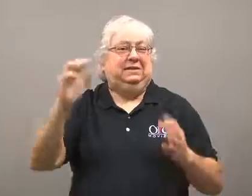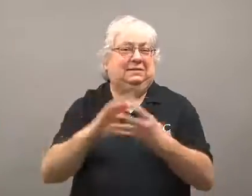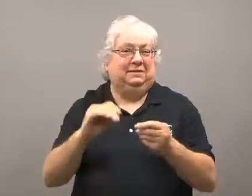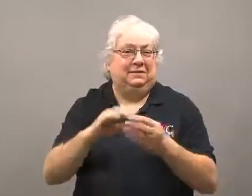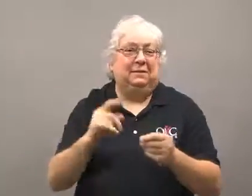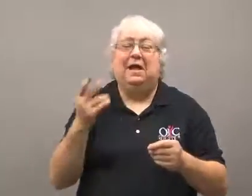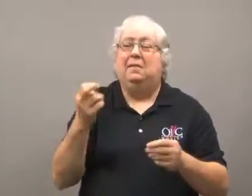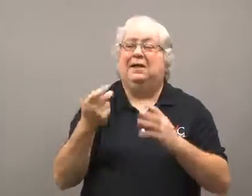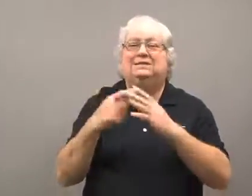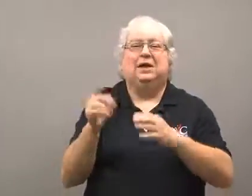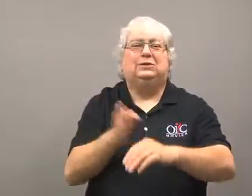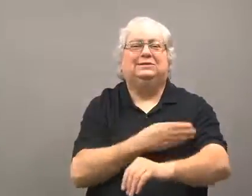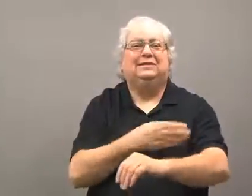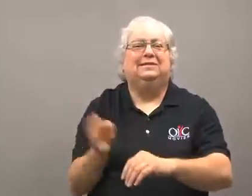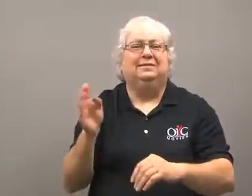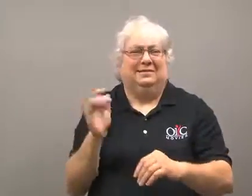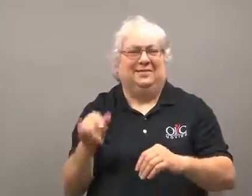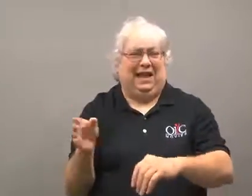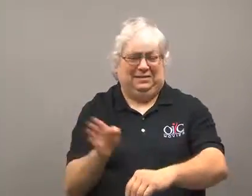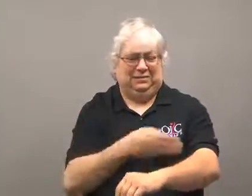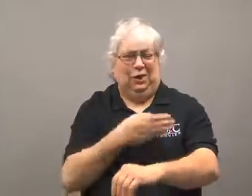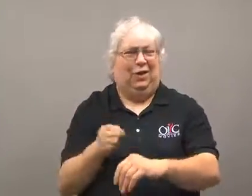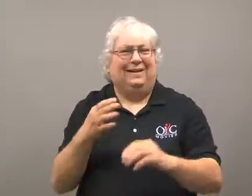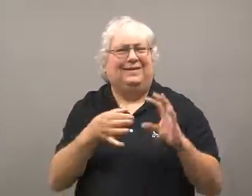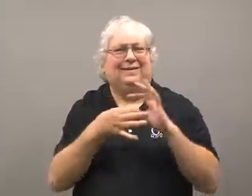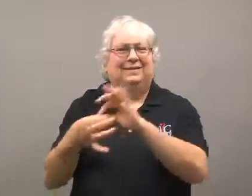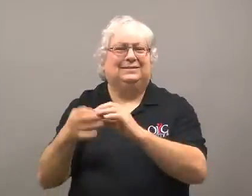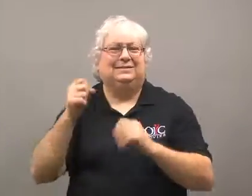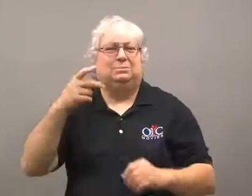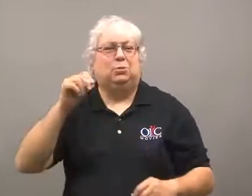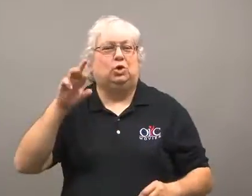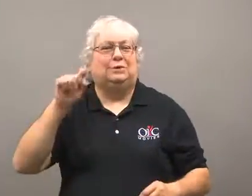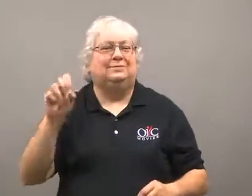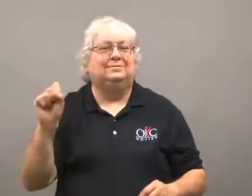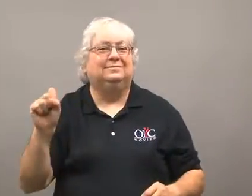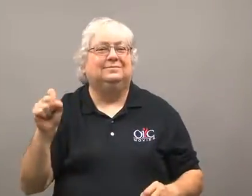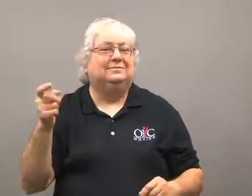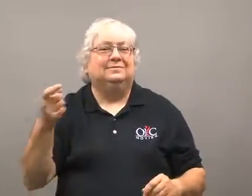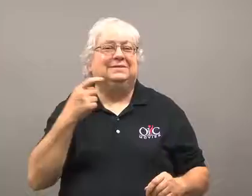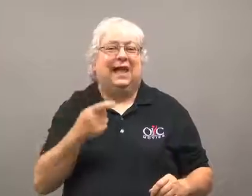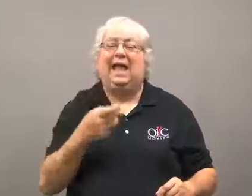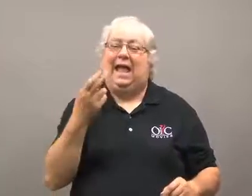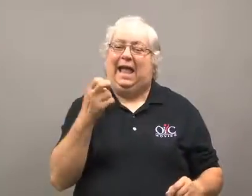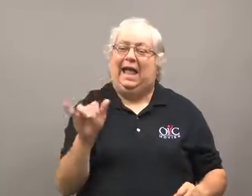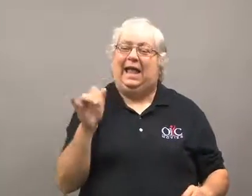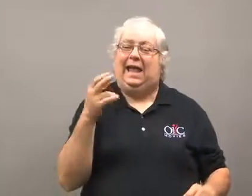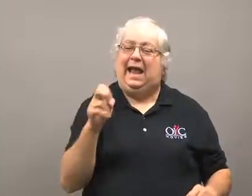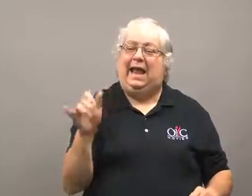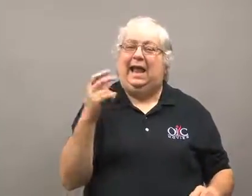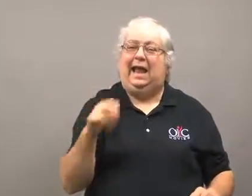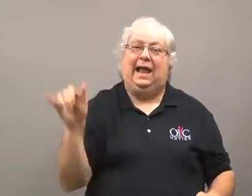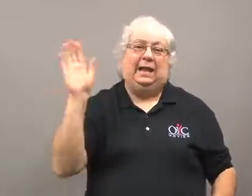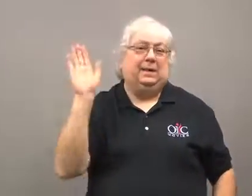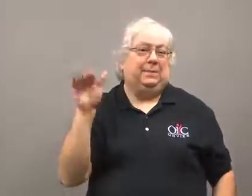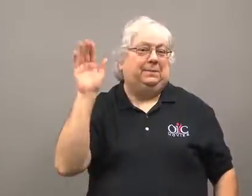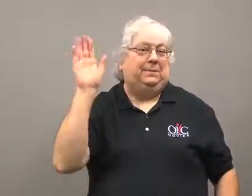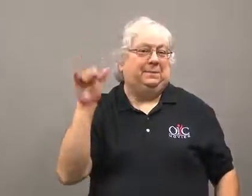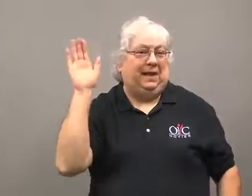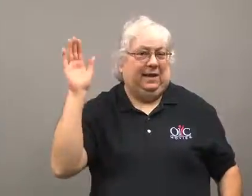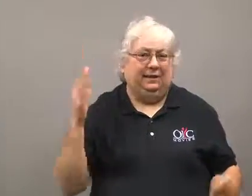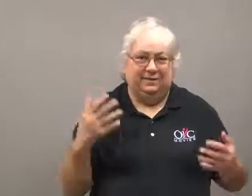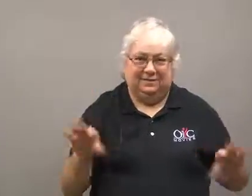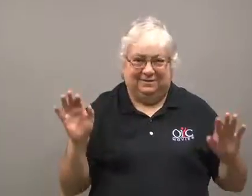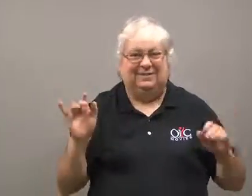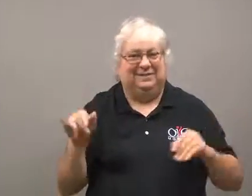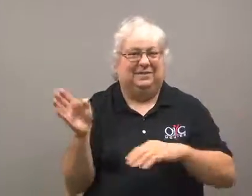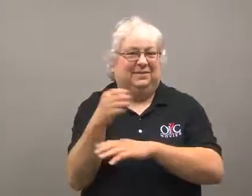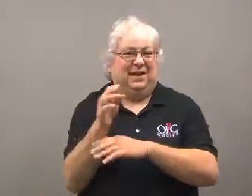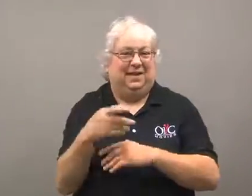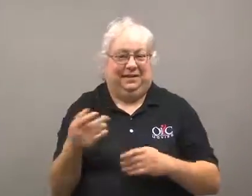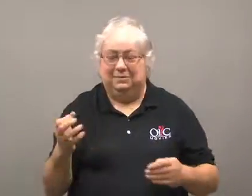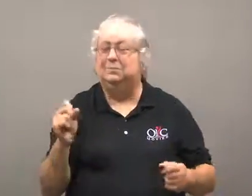They also sang a sports song, singing, "Hey, hey, hey, good bye."